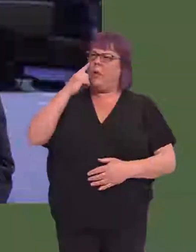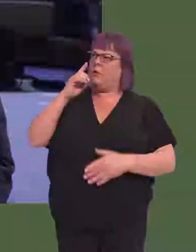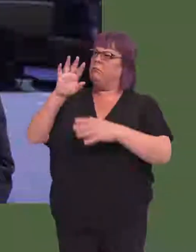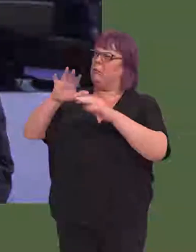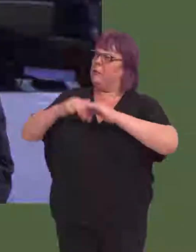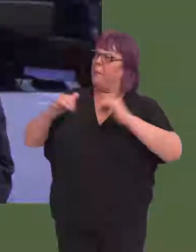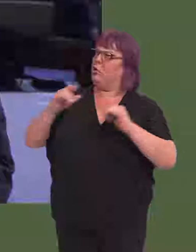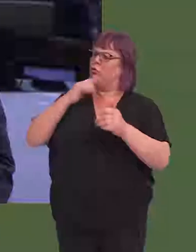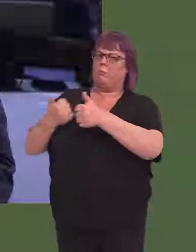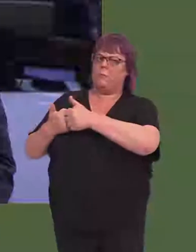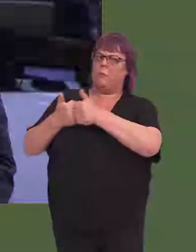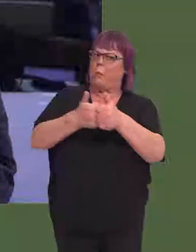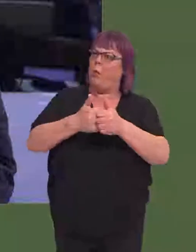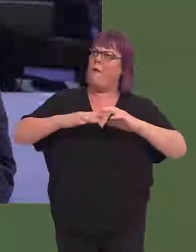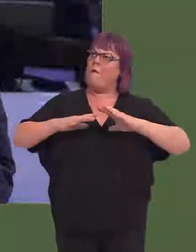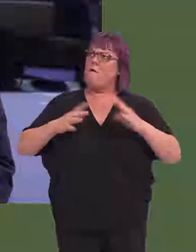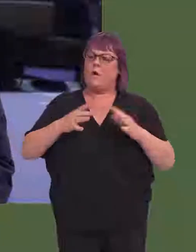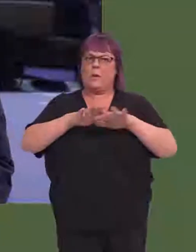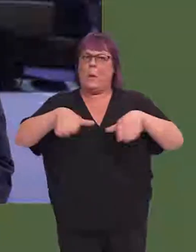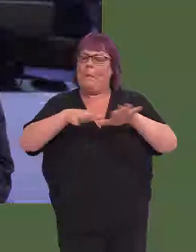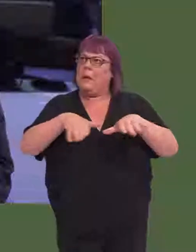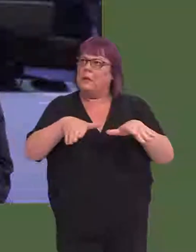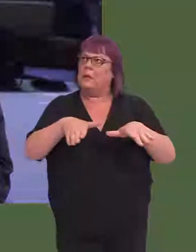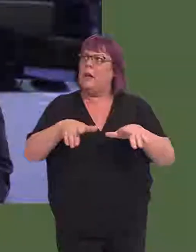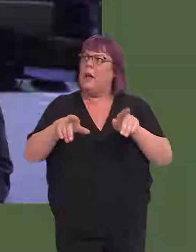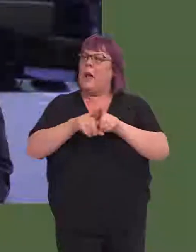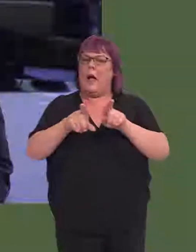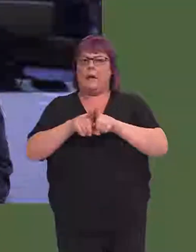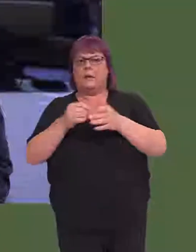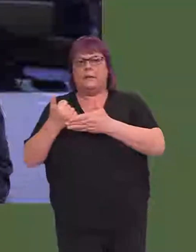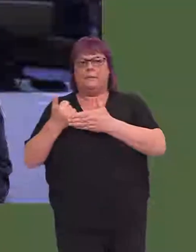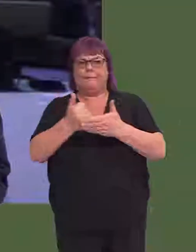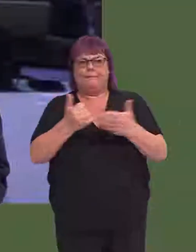on its free swimming policy and what measures the Welsh Government intends to take to encourage